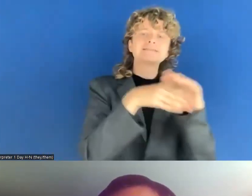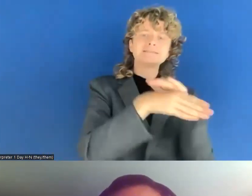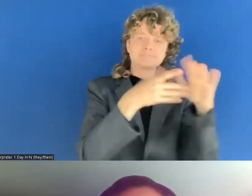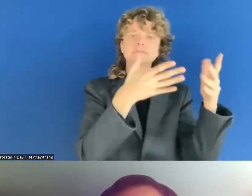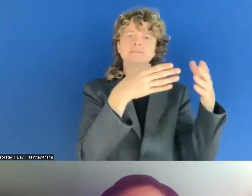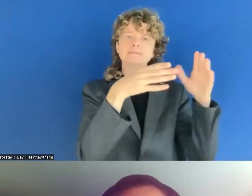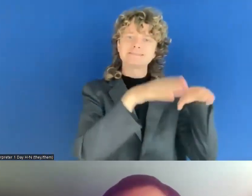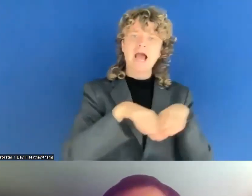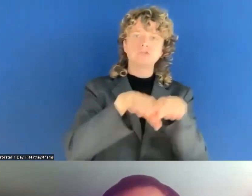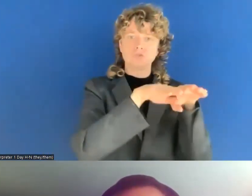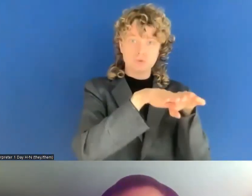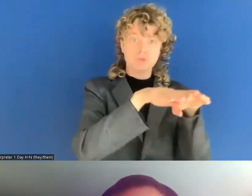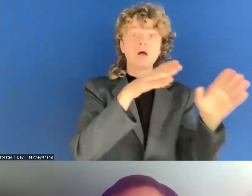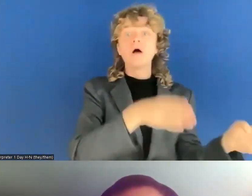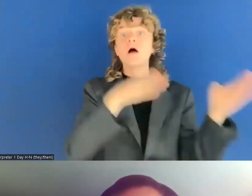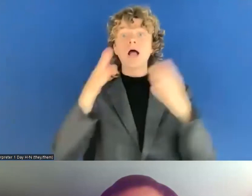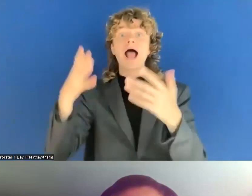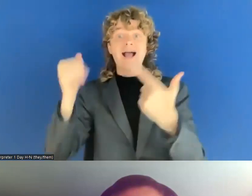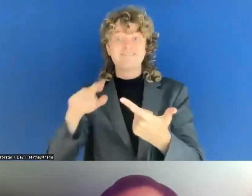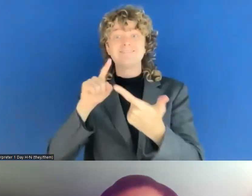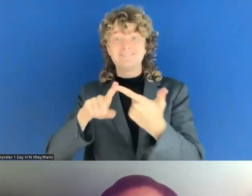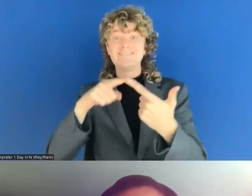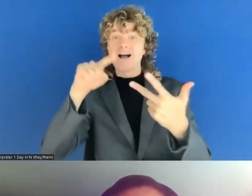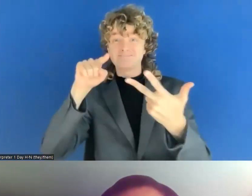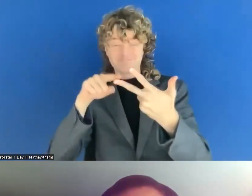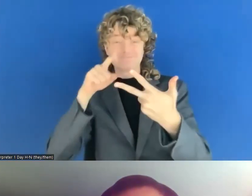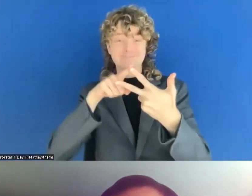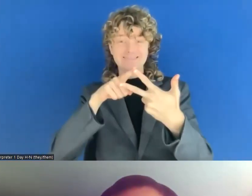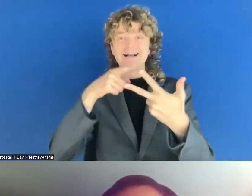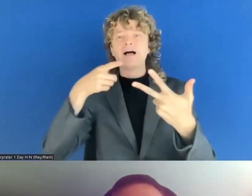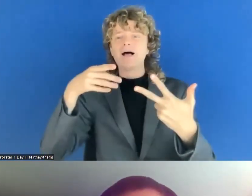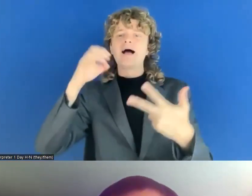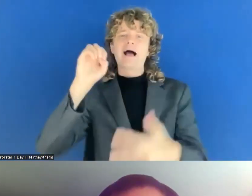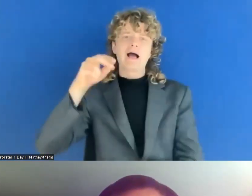if you will and then it's the 17210 is the built environment standard and then we are